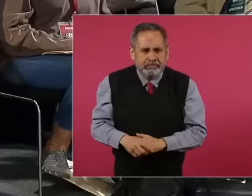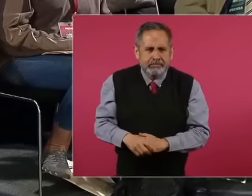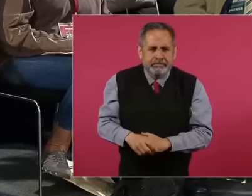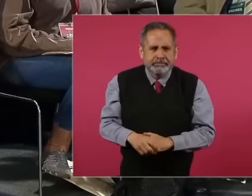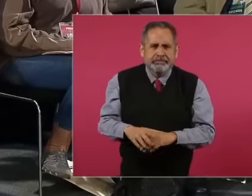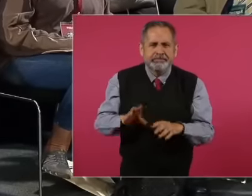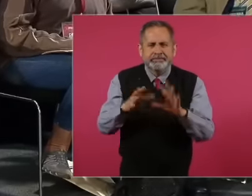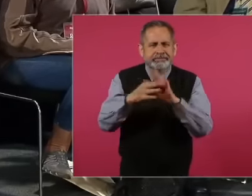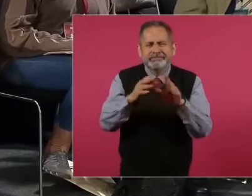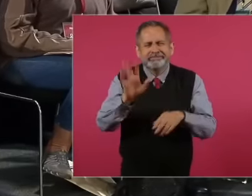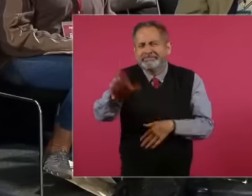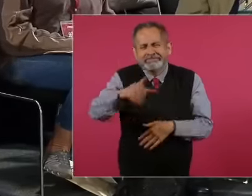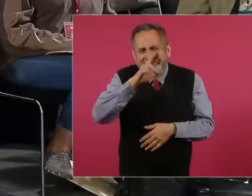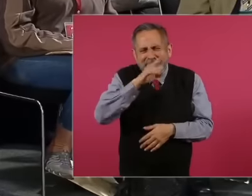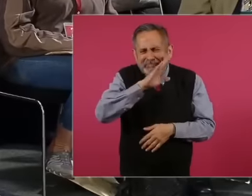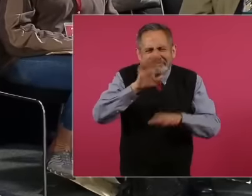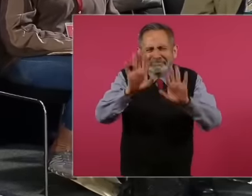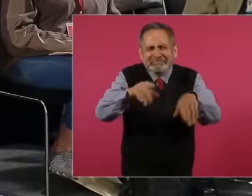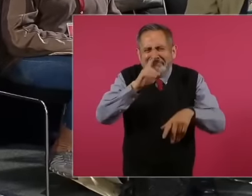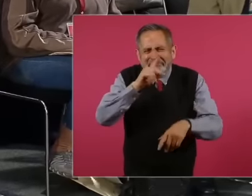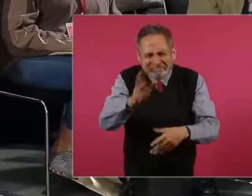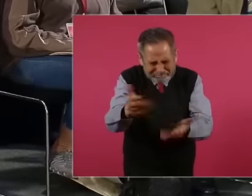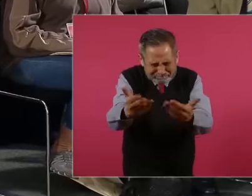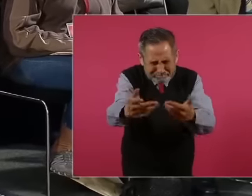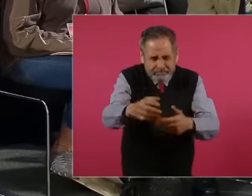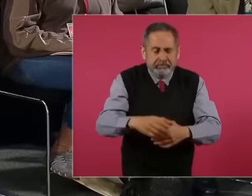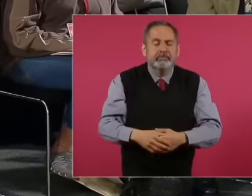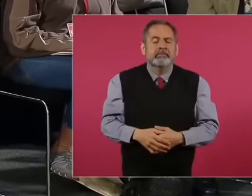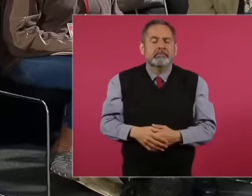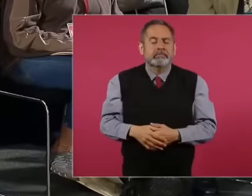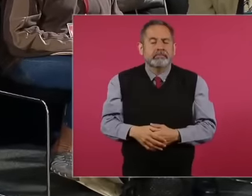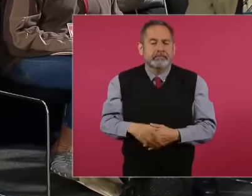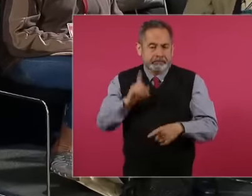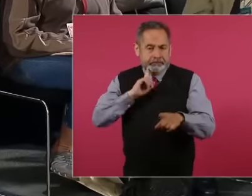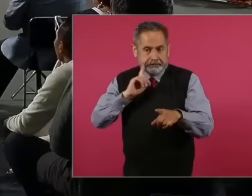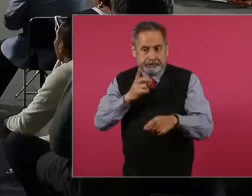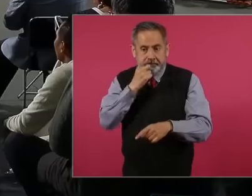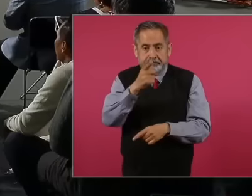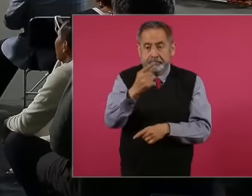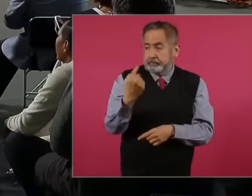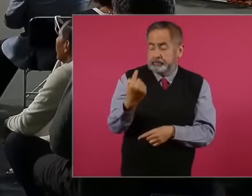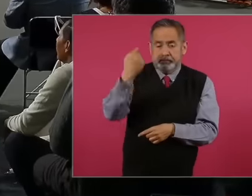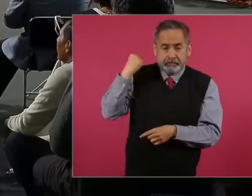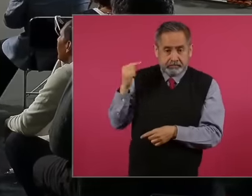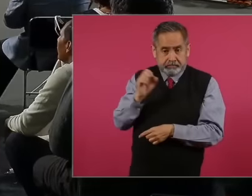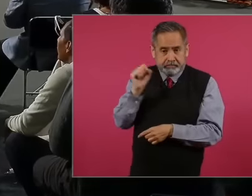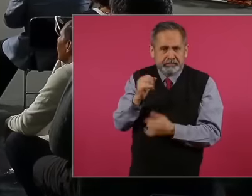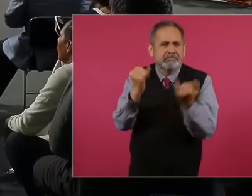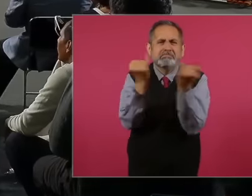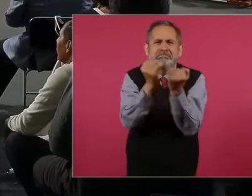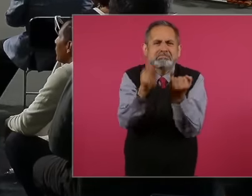you don't worry n week president what you did on the weekend is something similar eh And